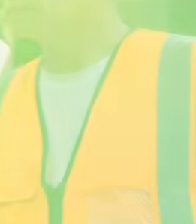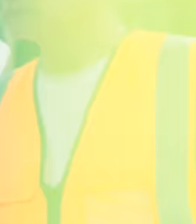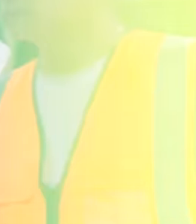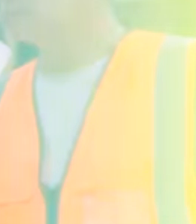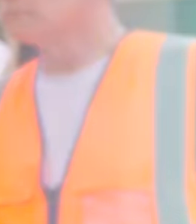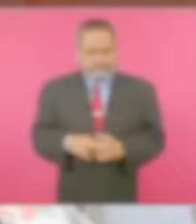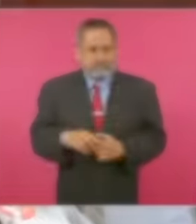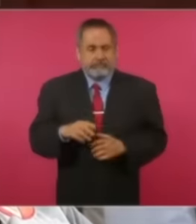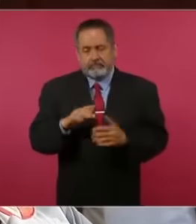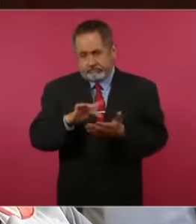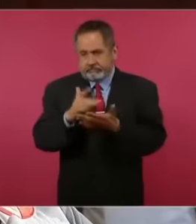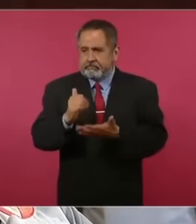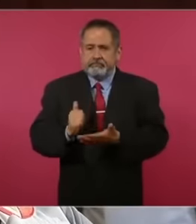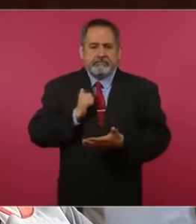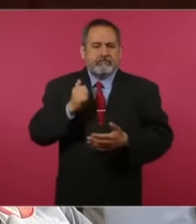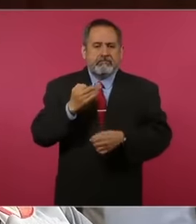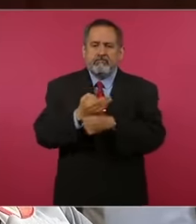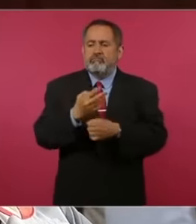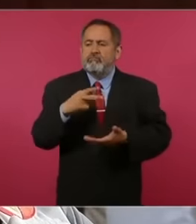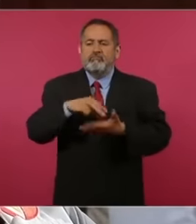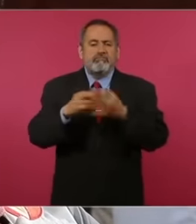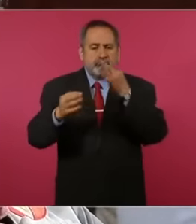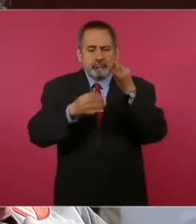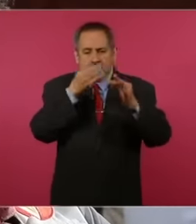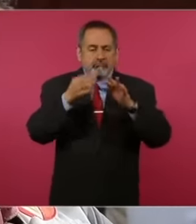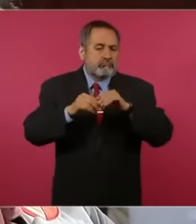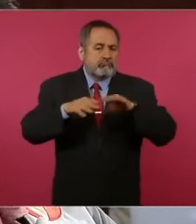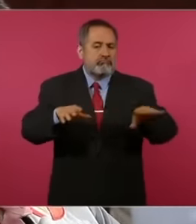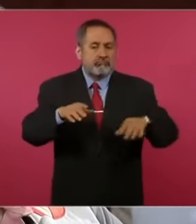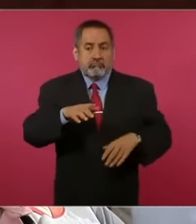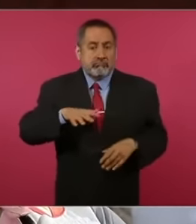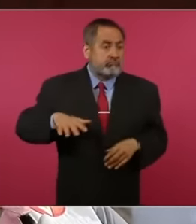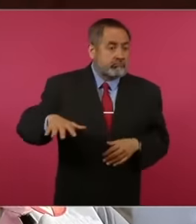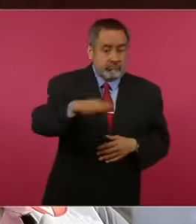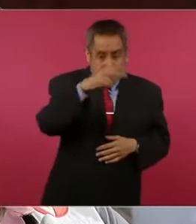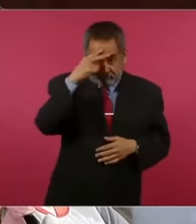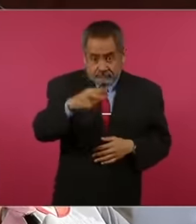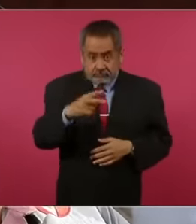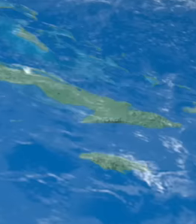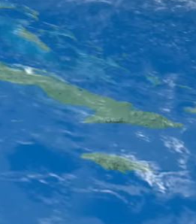platform precisely to share for all Mexicans who want to go to Mexico